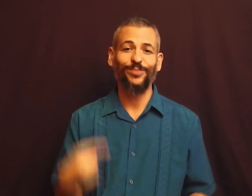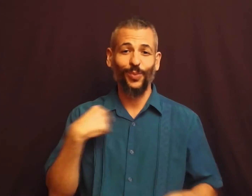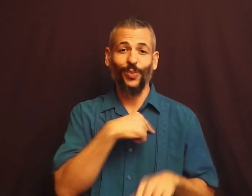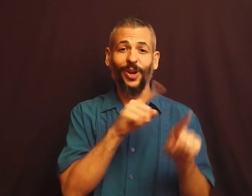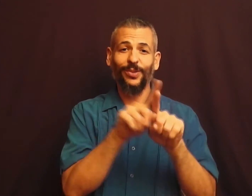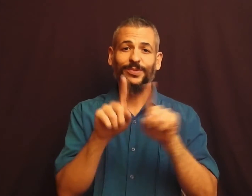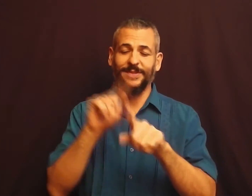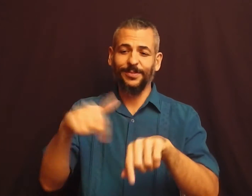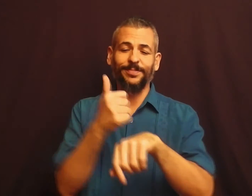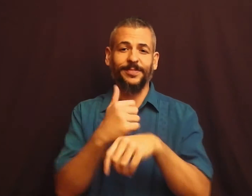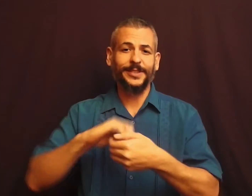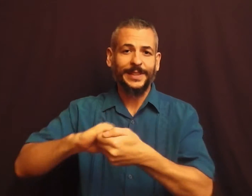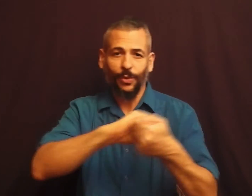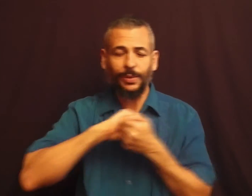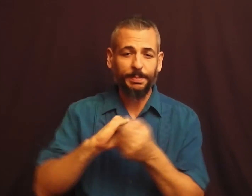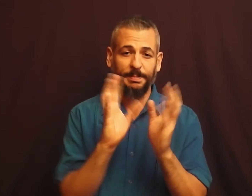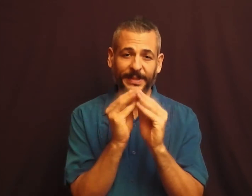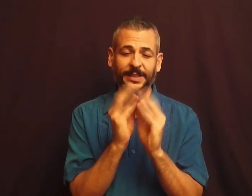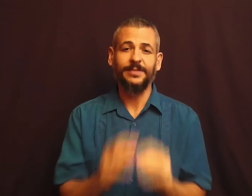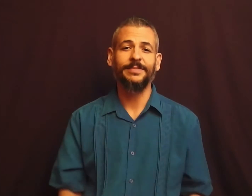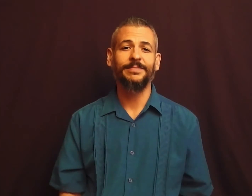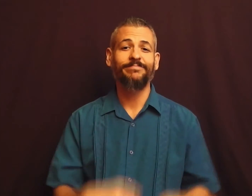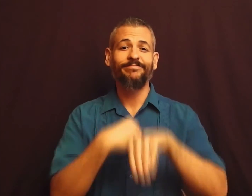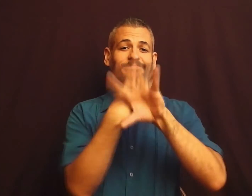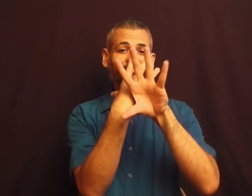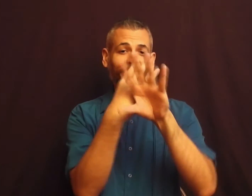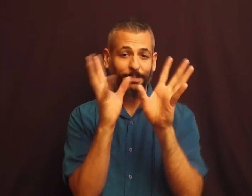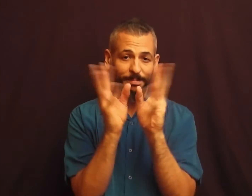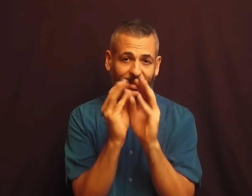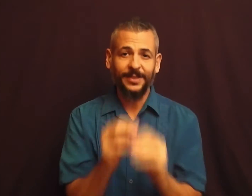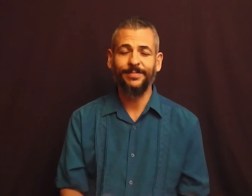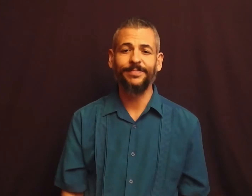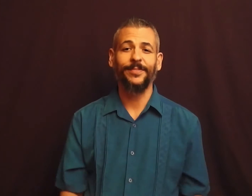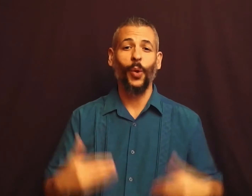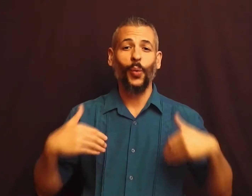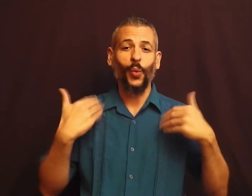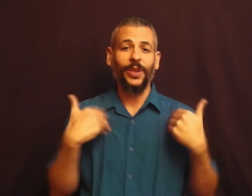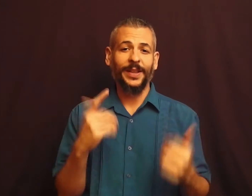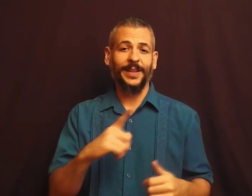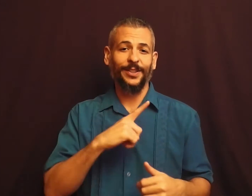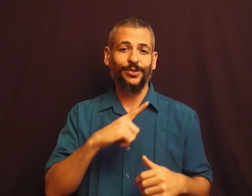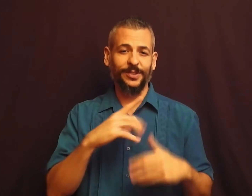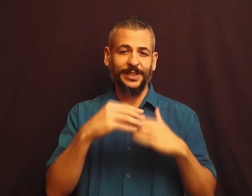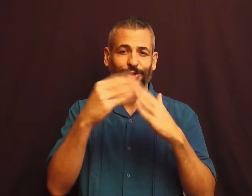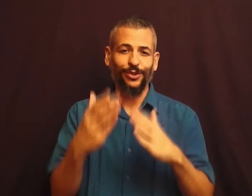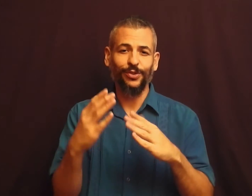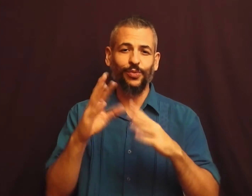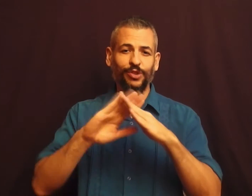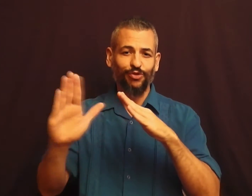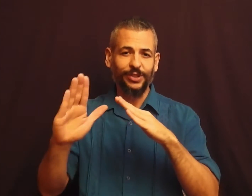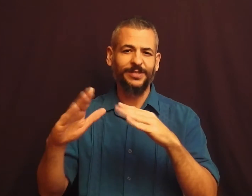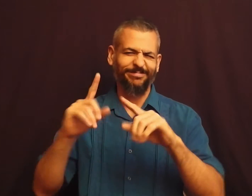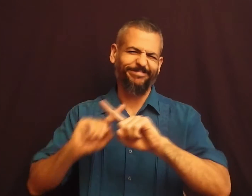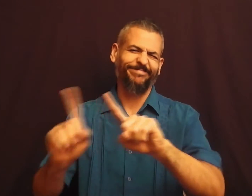We also set up solidarity meetings, webinars, established Youth Lideres Retreats.